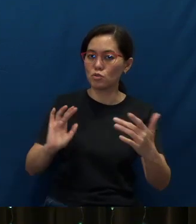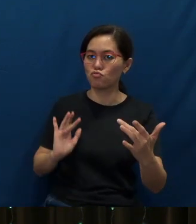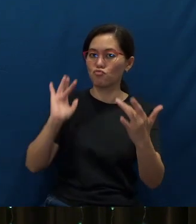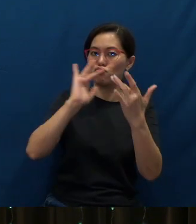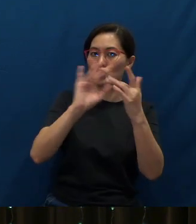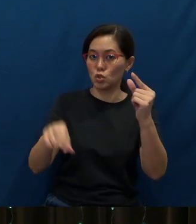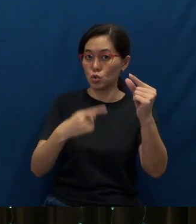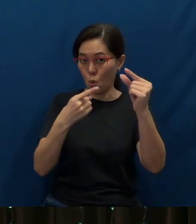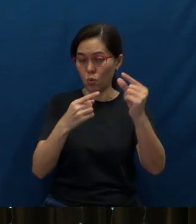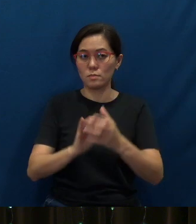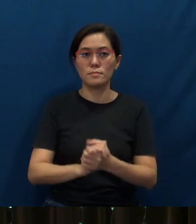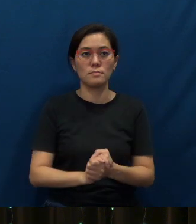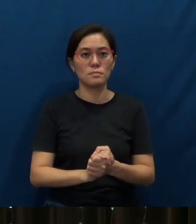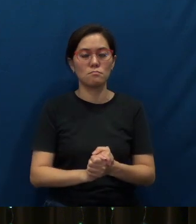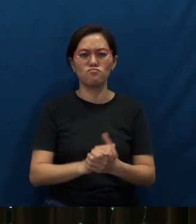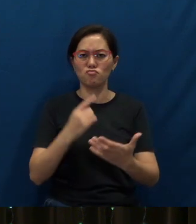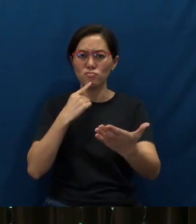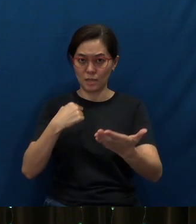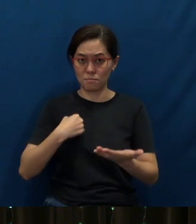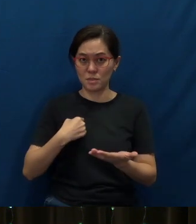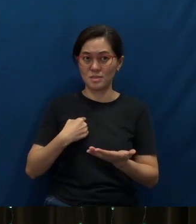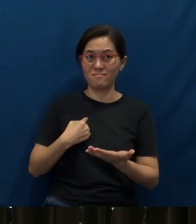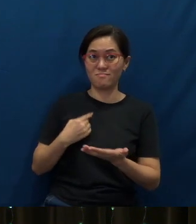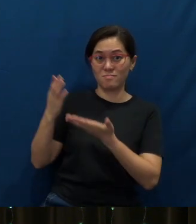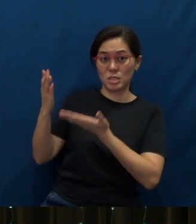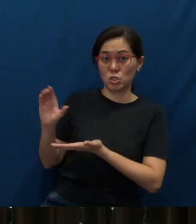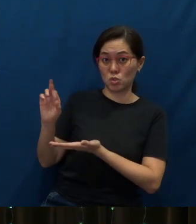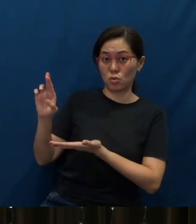Can you tell me based on these core values that you see -